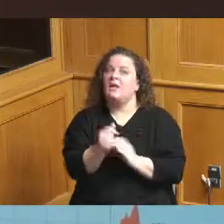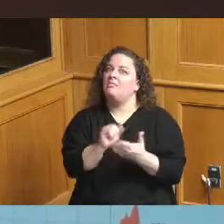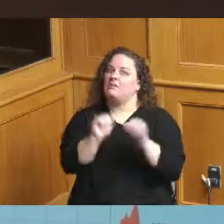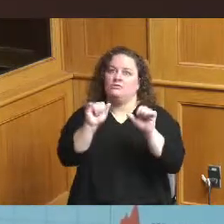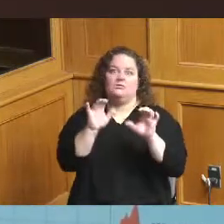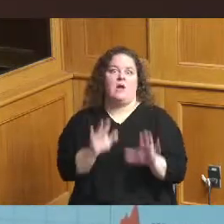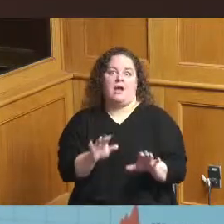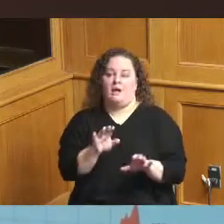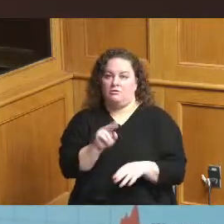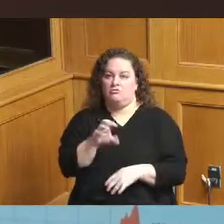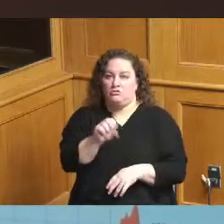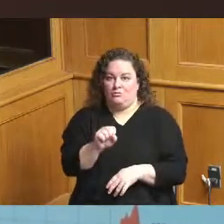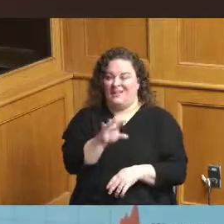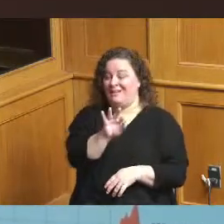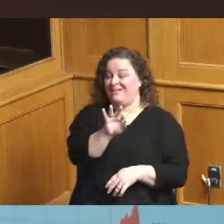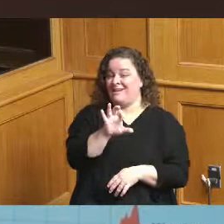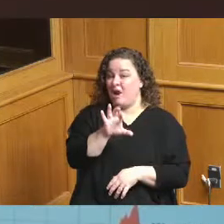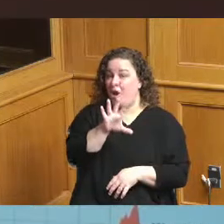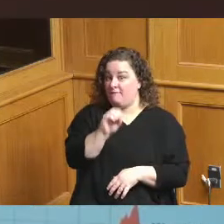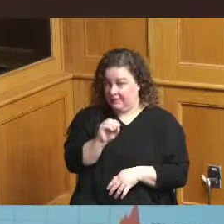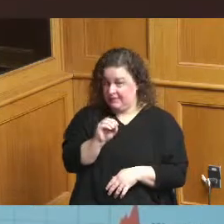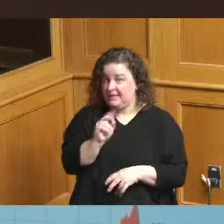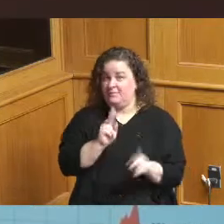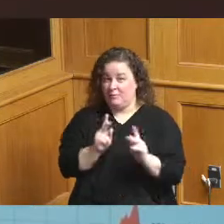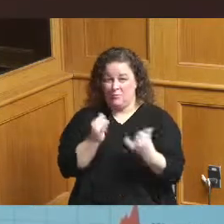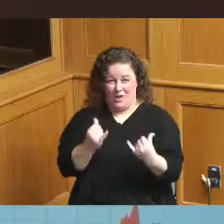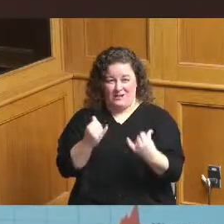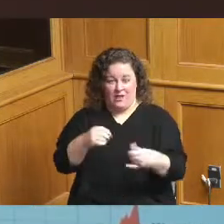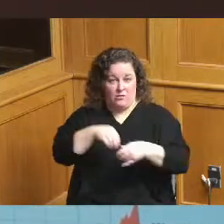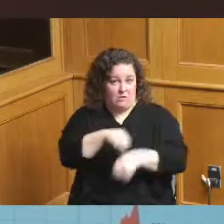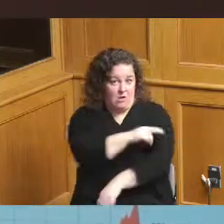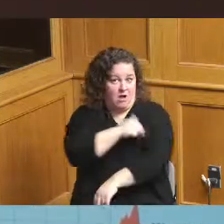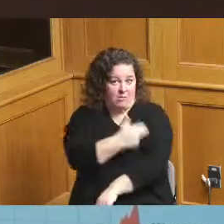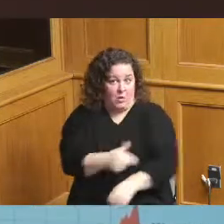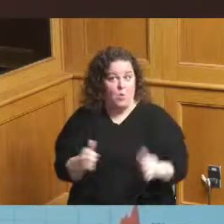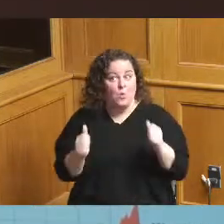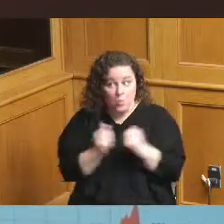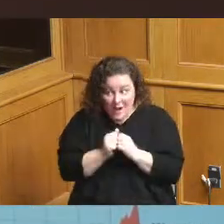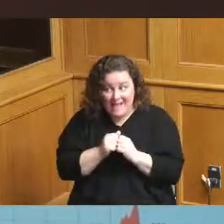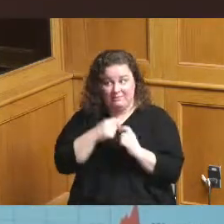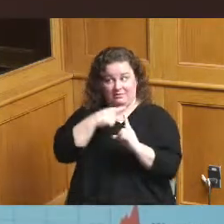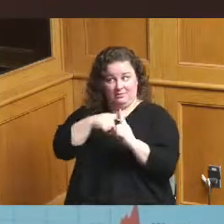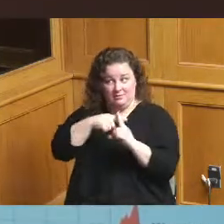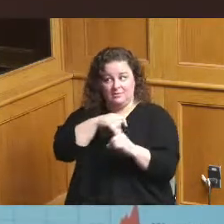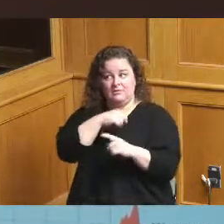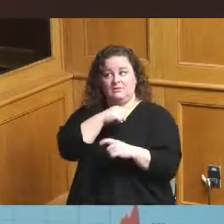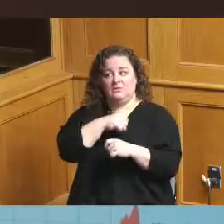950 individuals in the hospital systems with covet 19 and that is lower than where we were a week